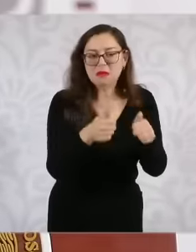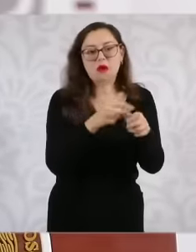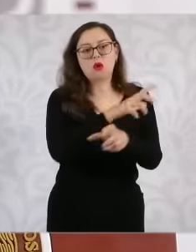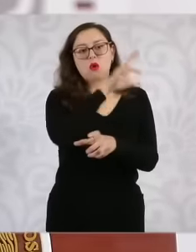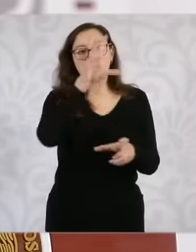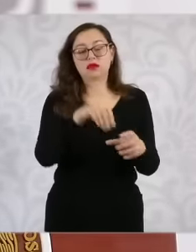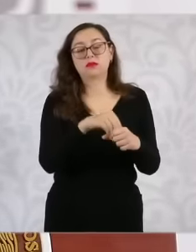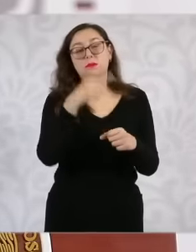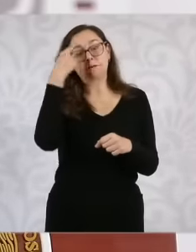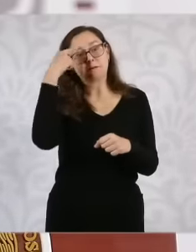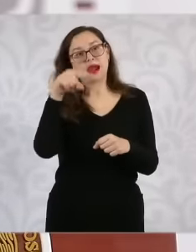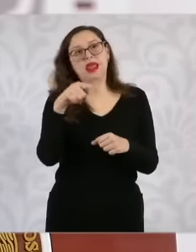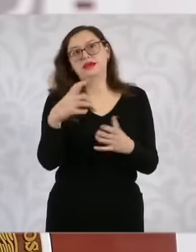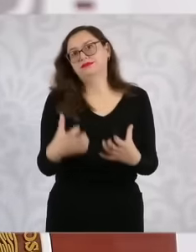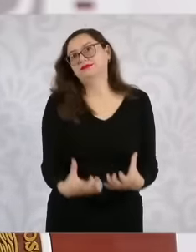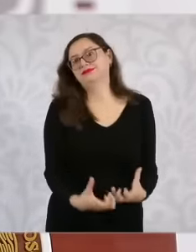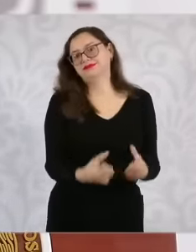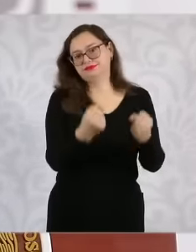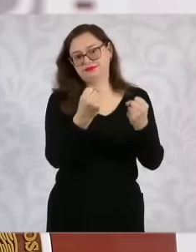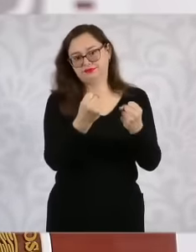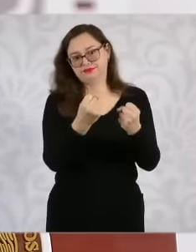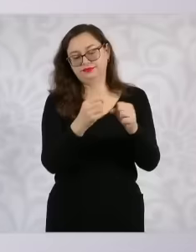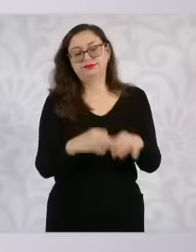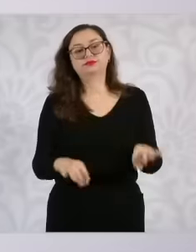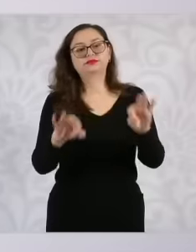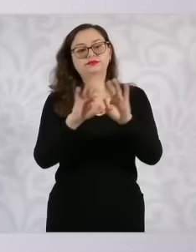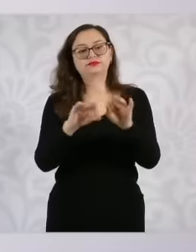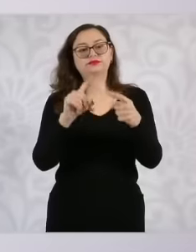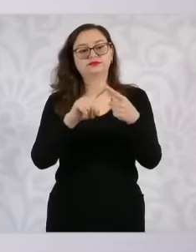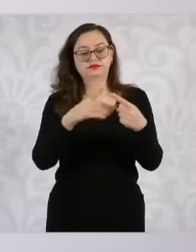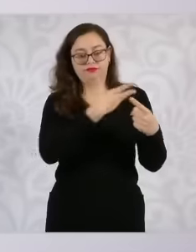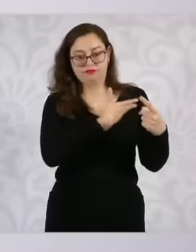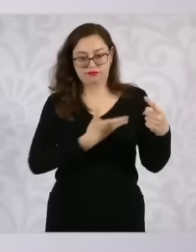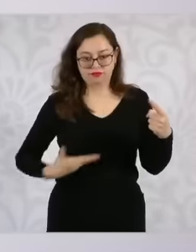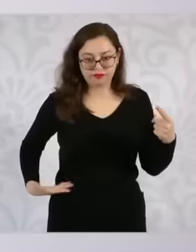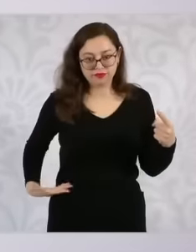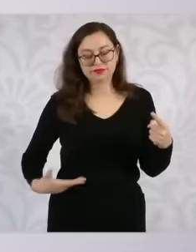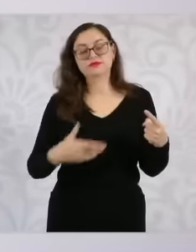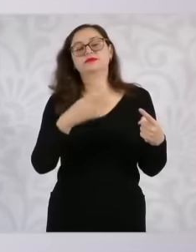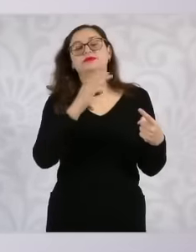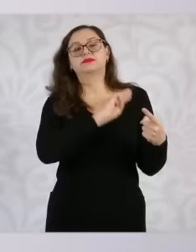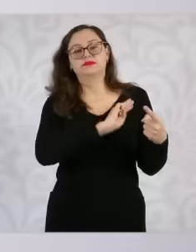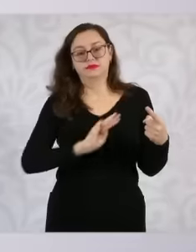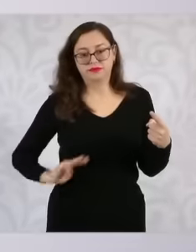to agree, municipal presidents, the governor. of the state and the